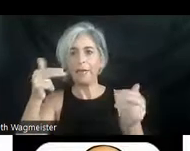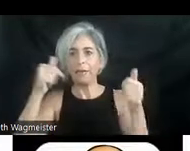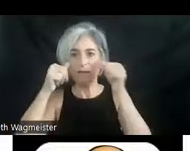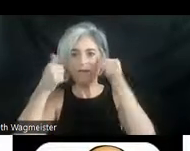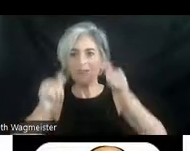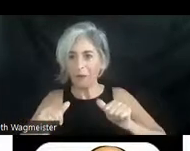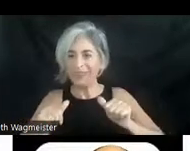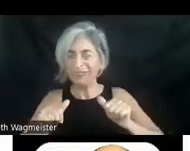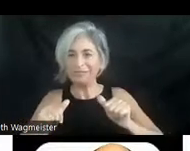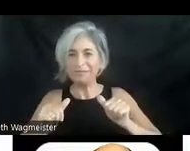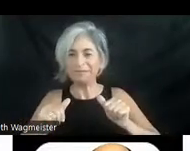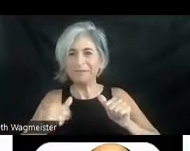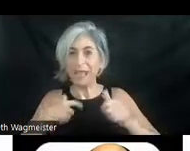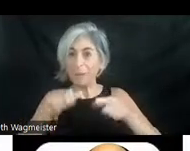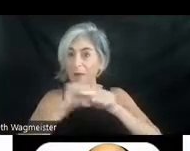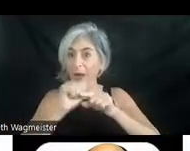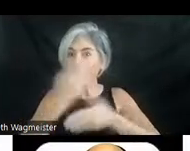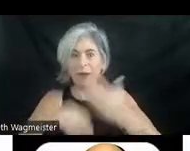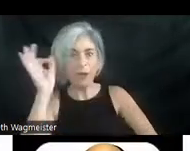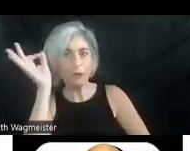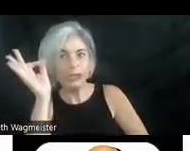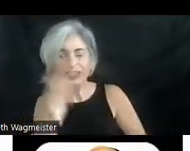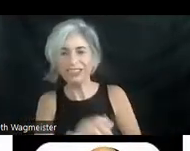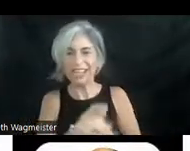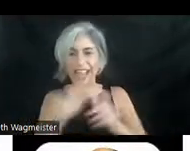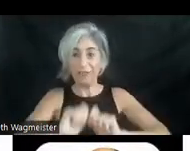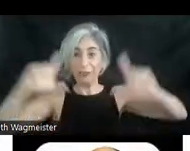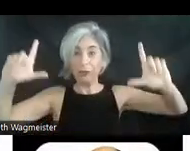So I'm going to practice what I preach. I've got a screen up in front of you here. Mostly